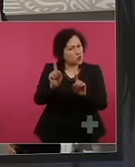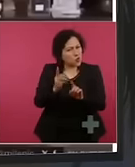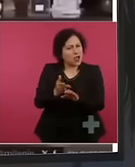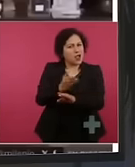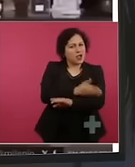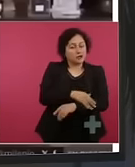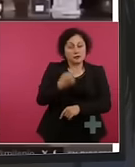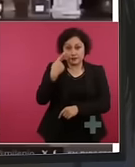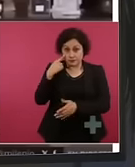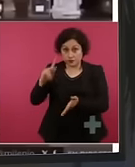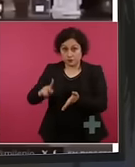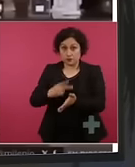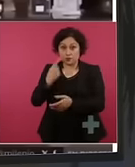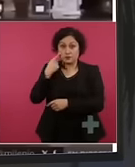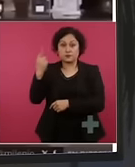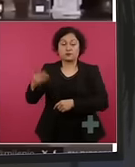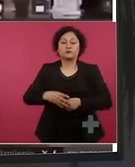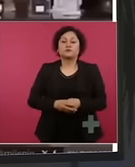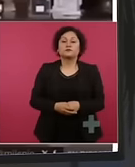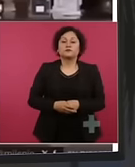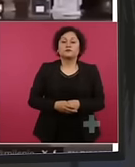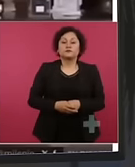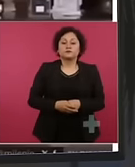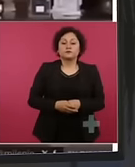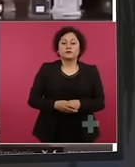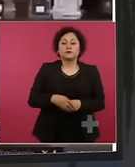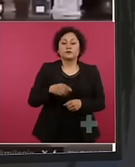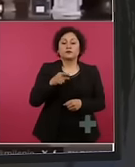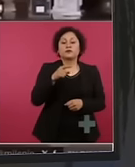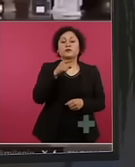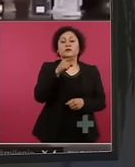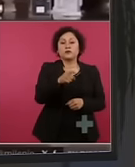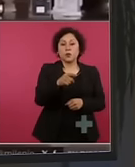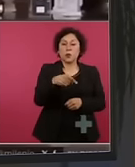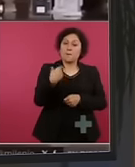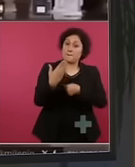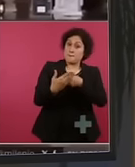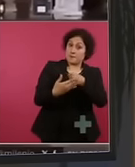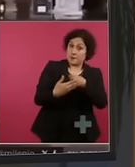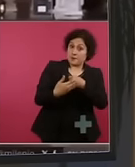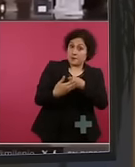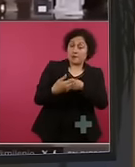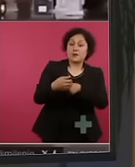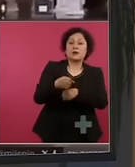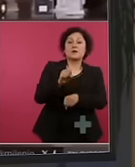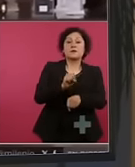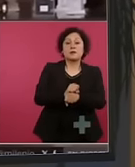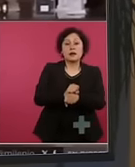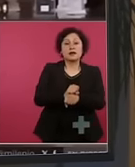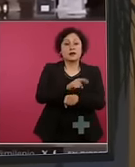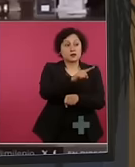of 50,000 pesos if you do not see results in the first week Pemex will return your money